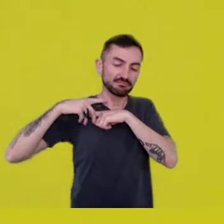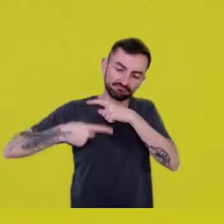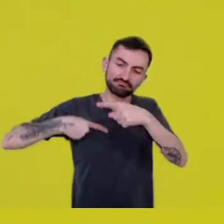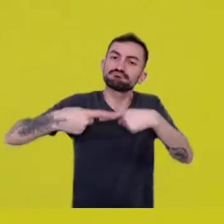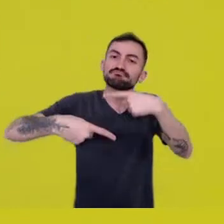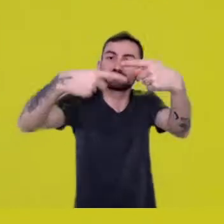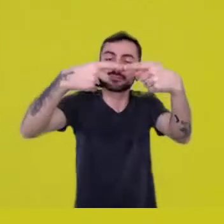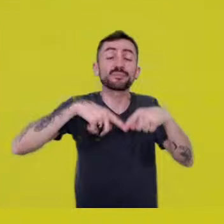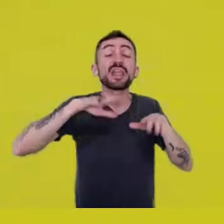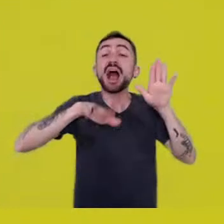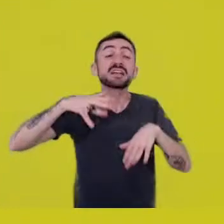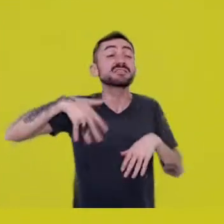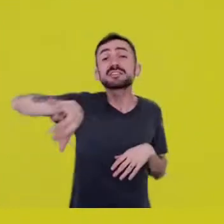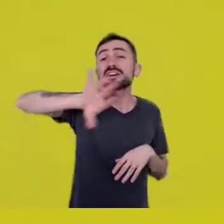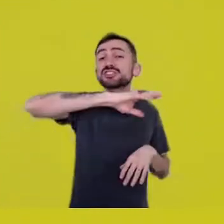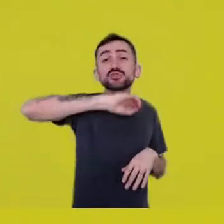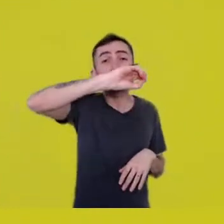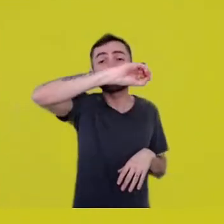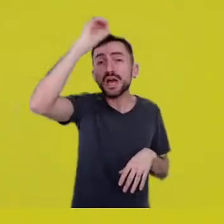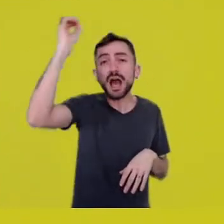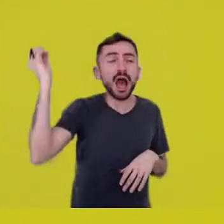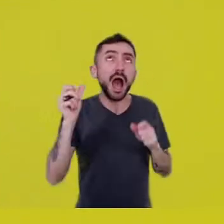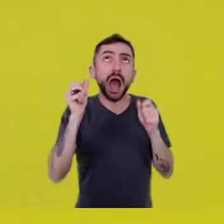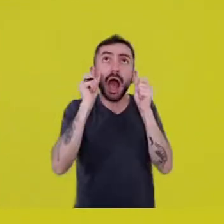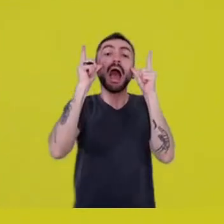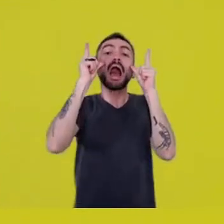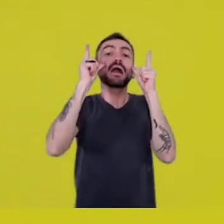it flares within us when it’s needed.